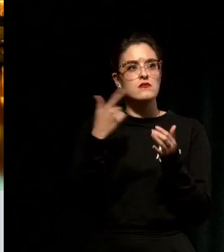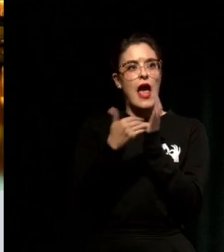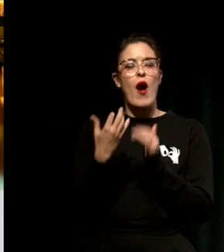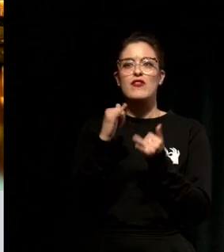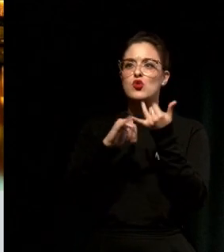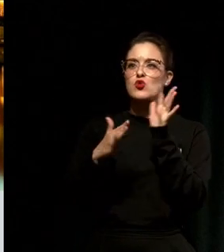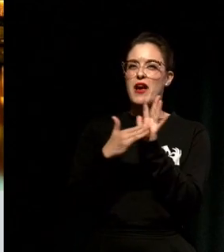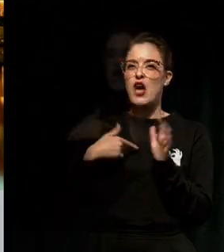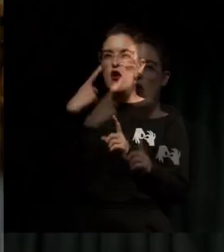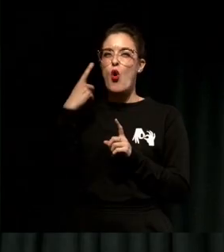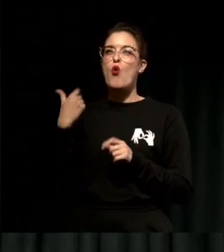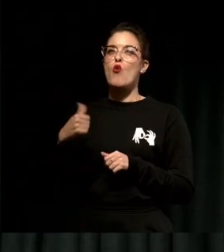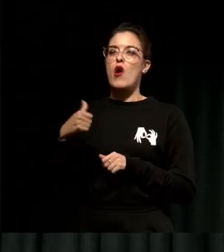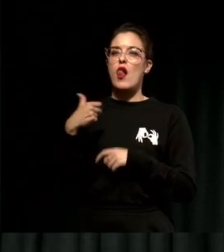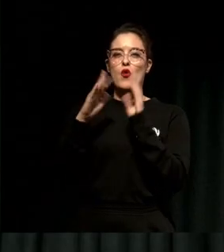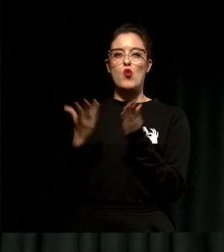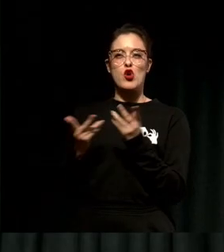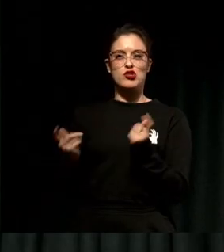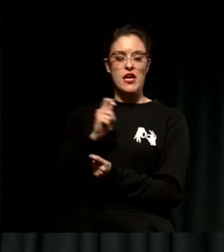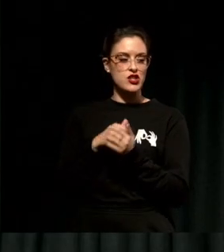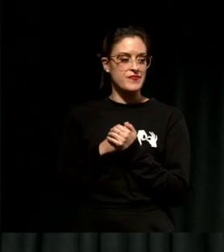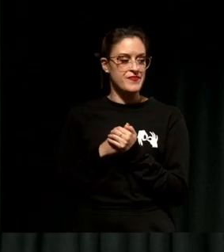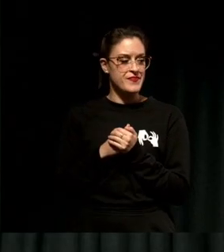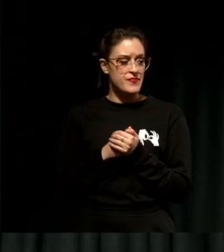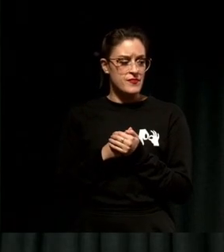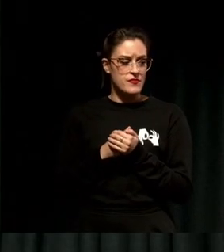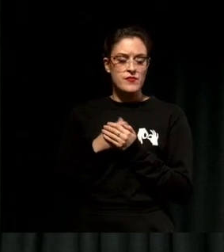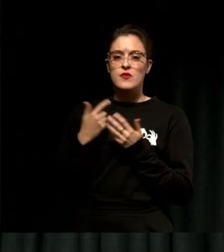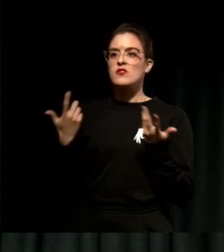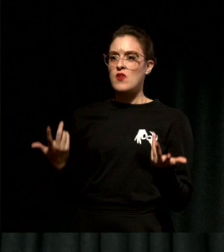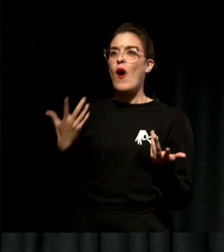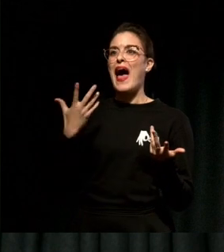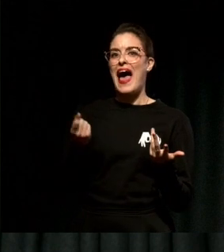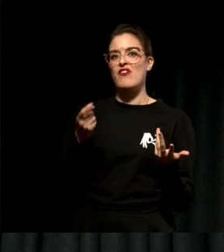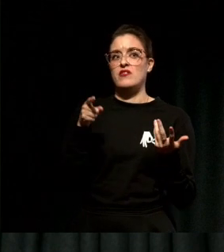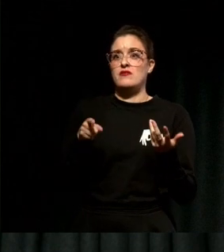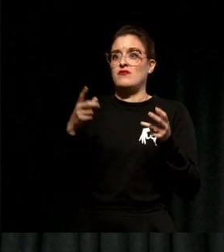So I decided to take this problem a problem that a report came out two days ago that said